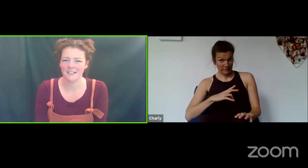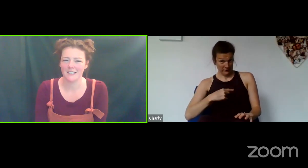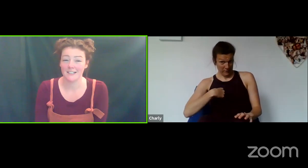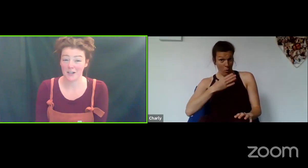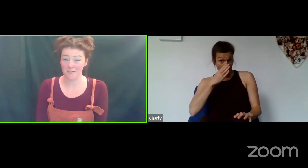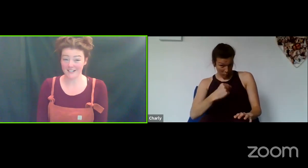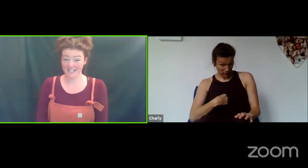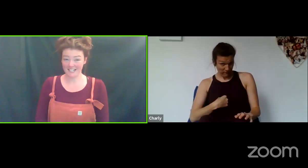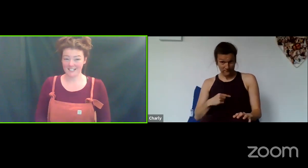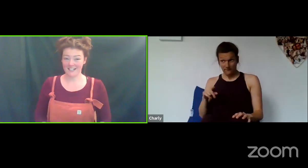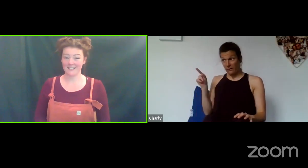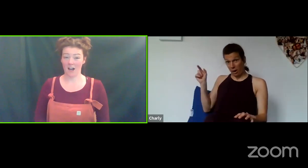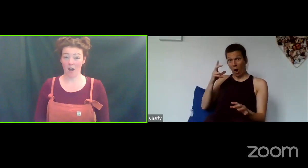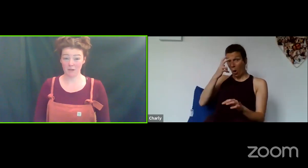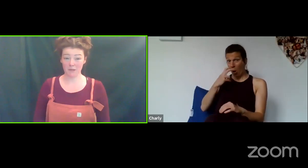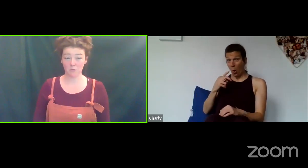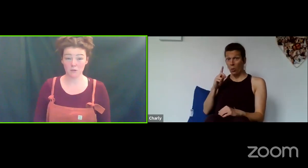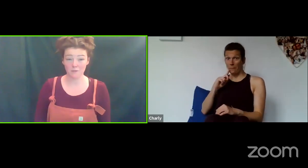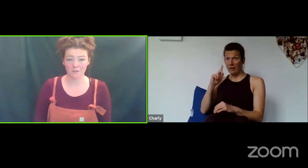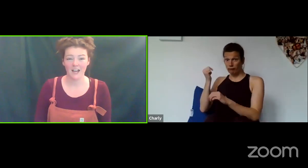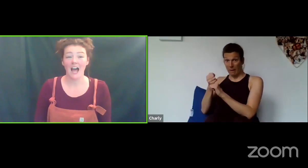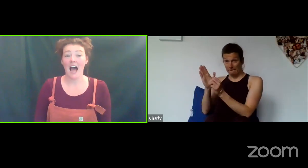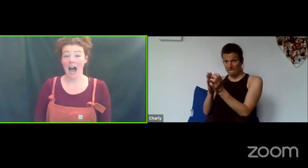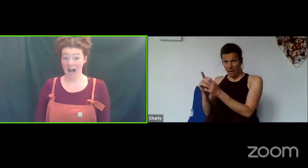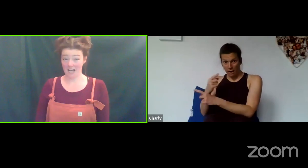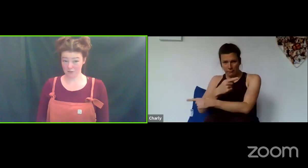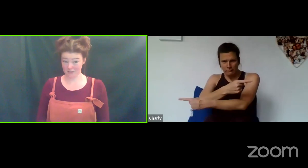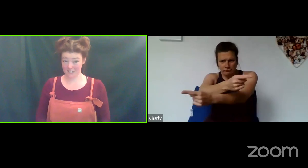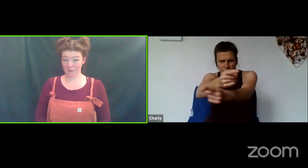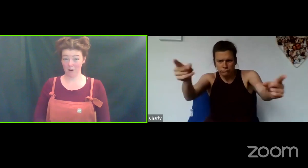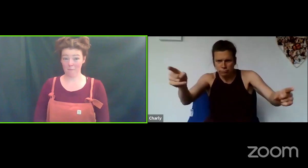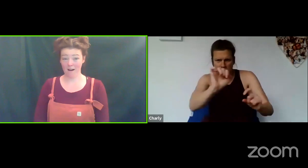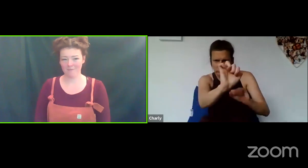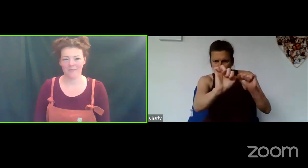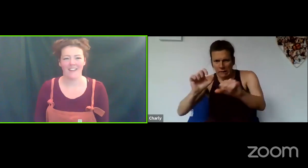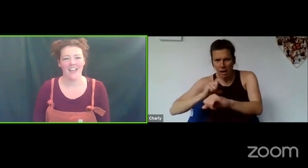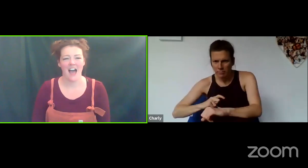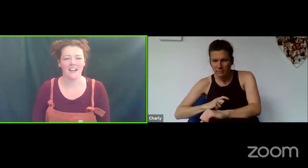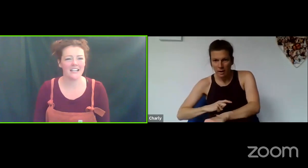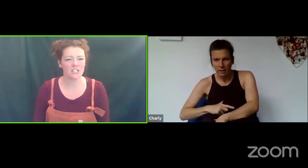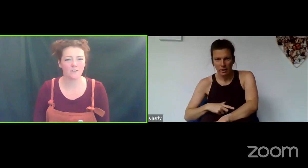Are you ready? So, I'm gonna be The Wolf and Laura's gonna be Grandma and each of